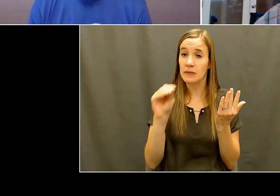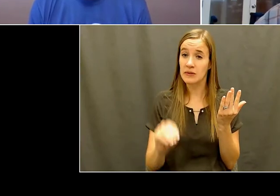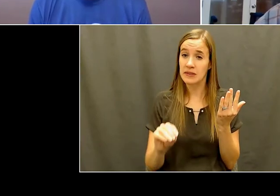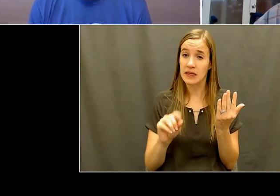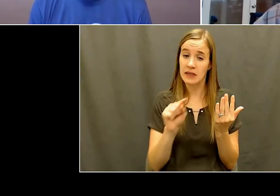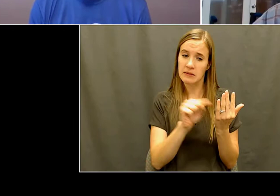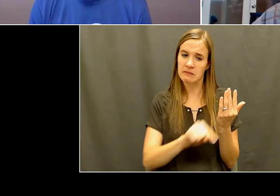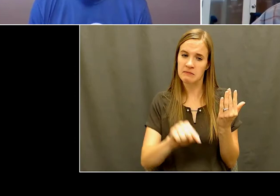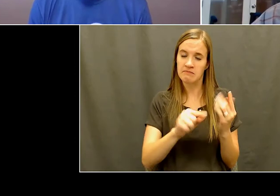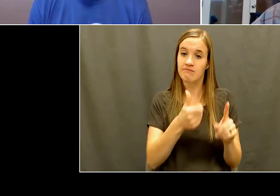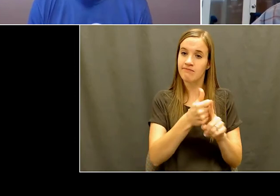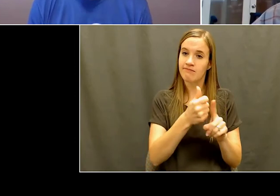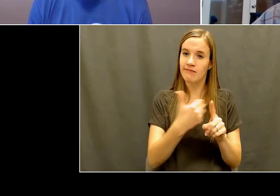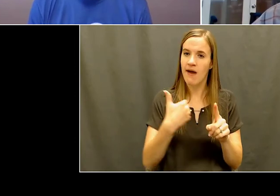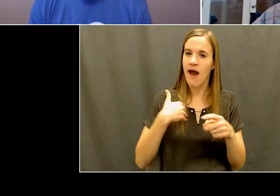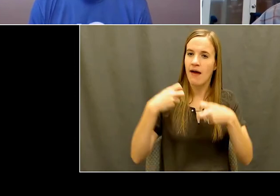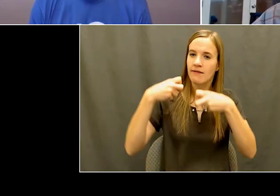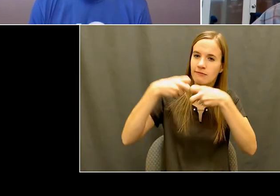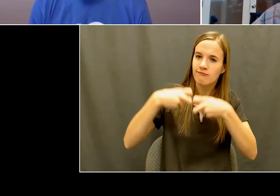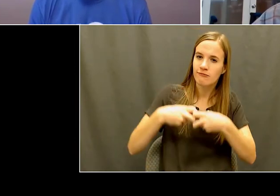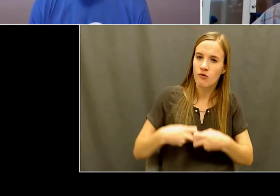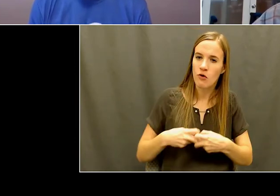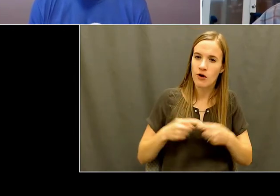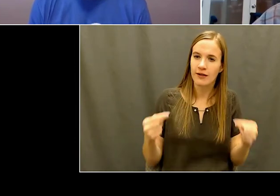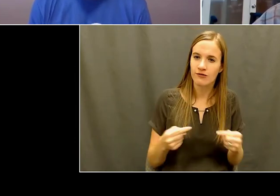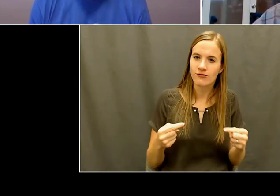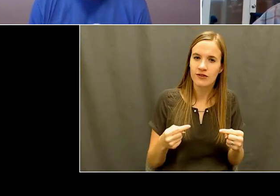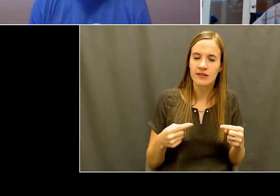spinal cord injuries that we had lots of spinal bifida,